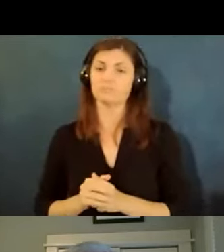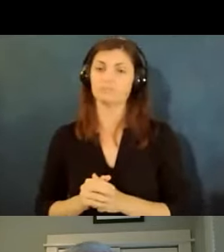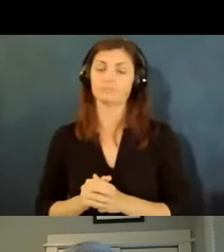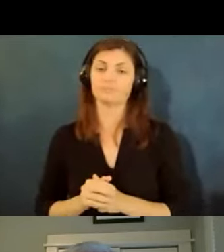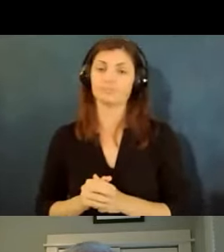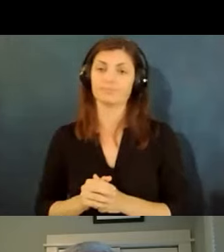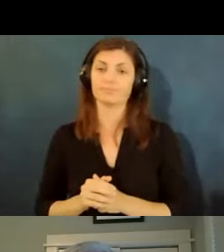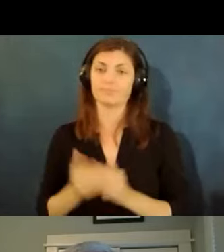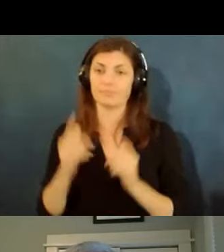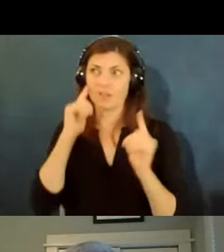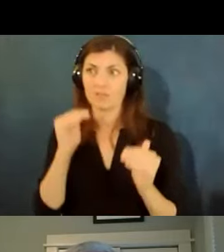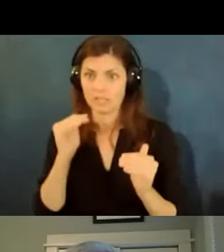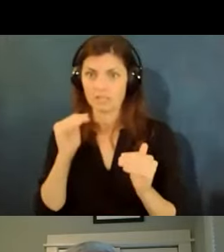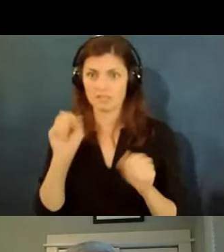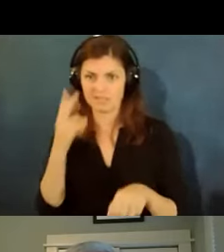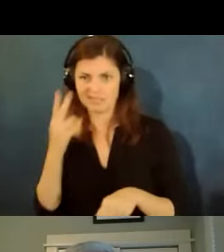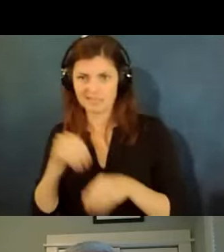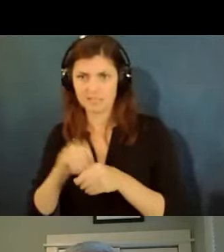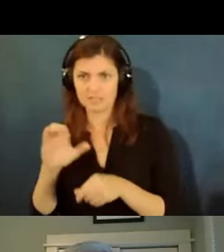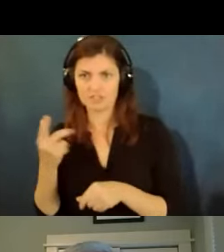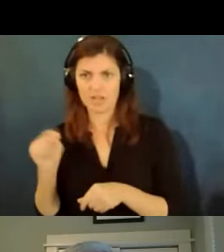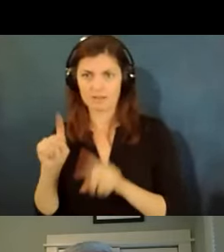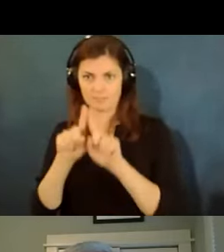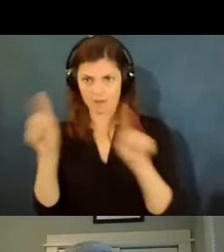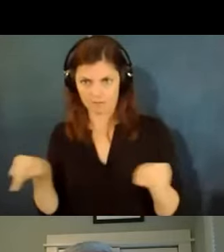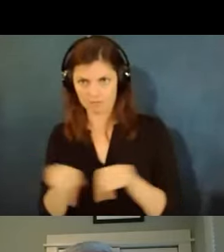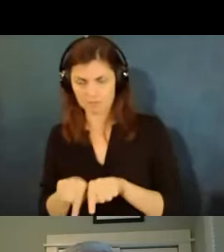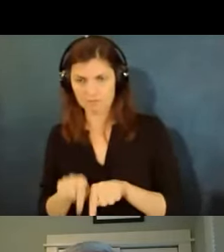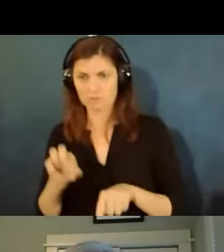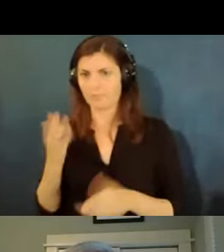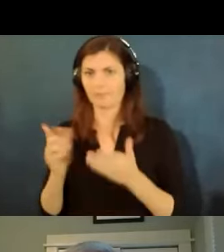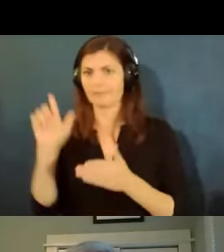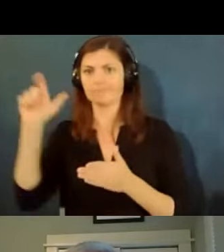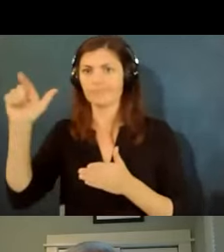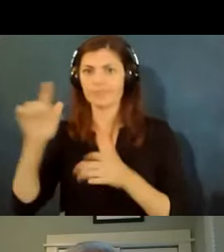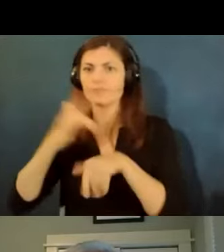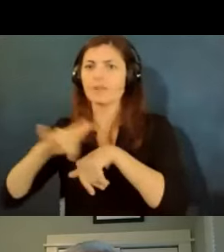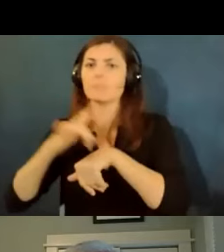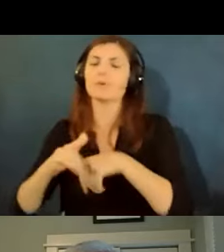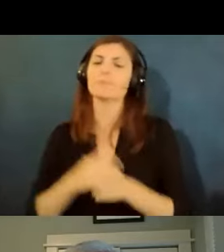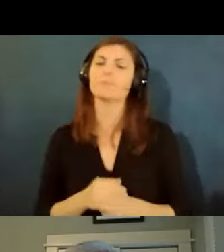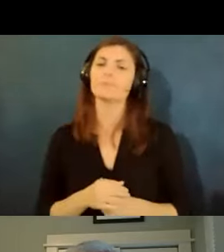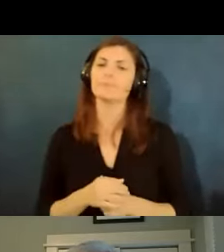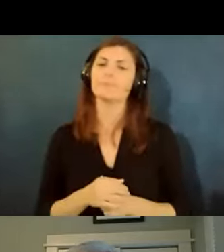will be made available um to folks but these are links to material that we have on our own website